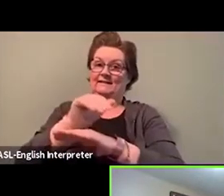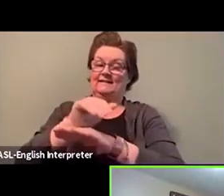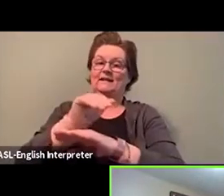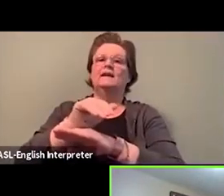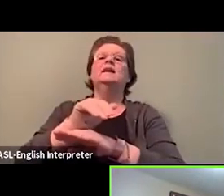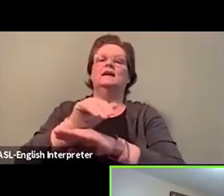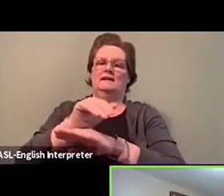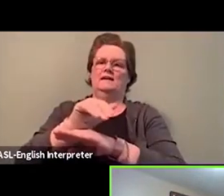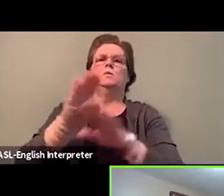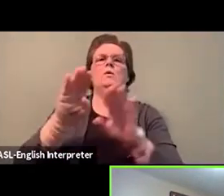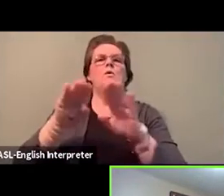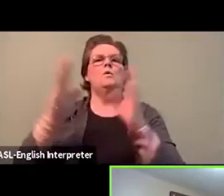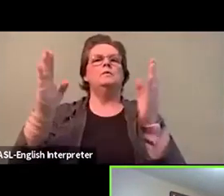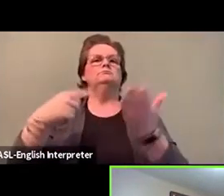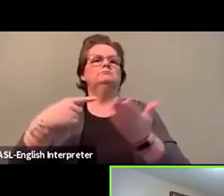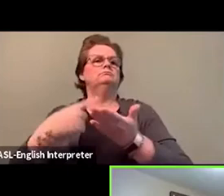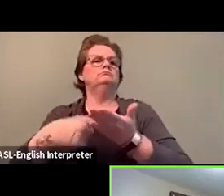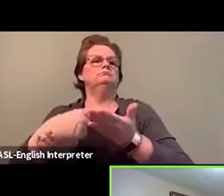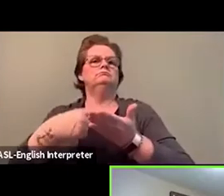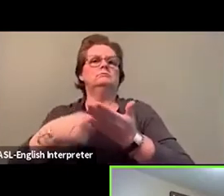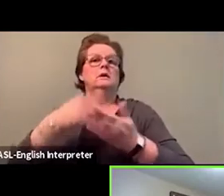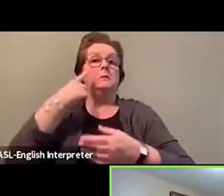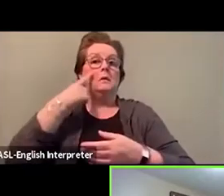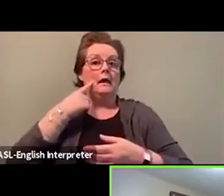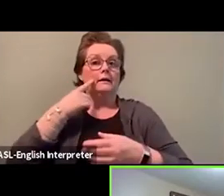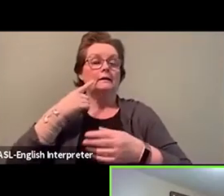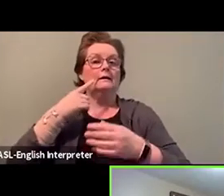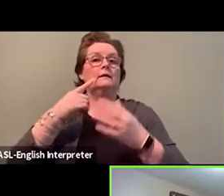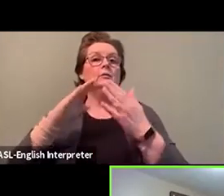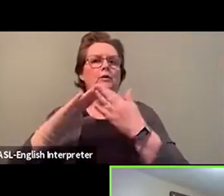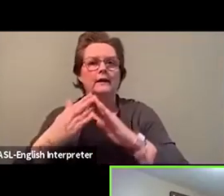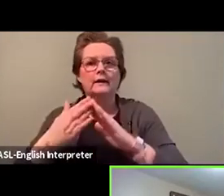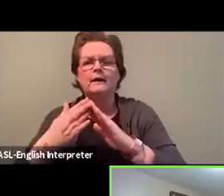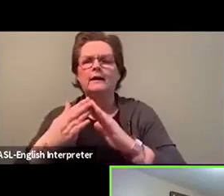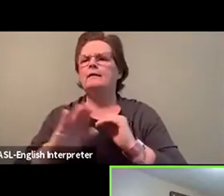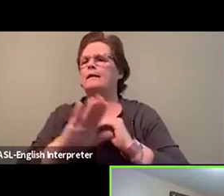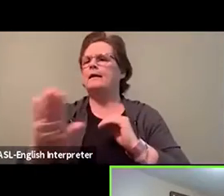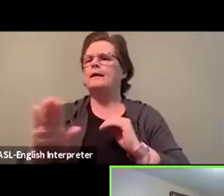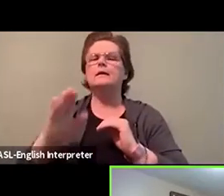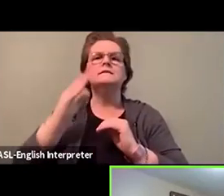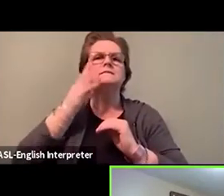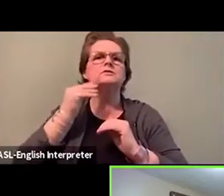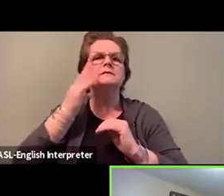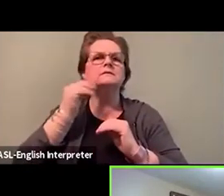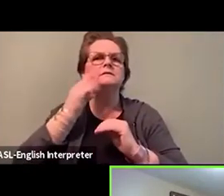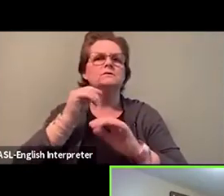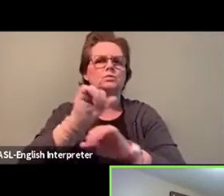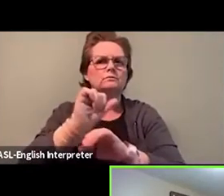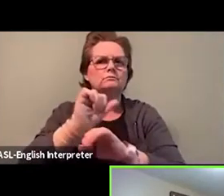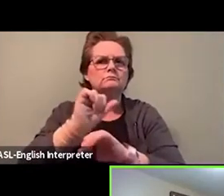of black communities at work, how we can fight anti-black racism,